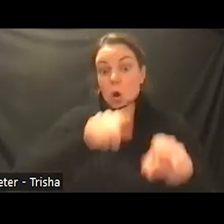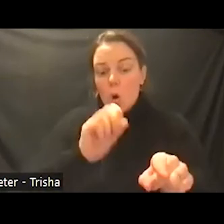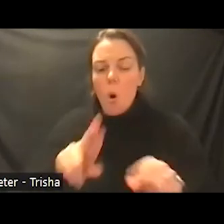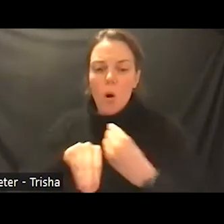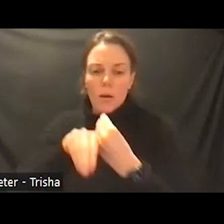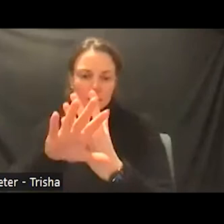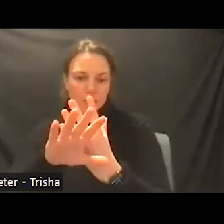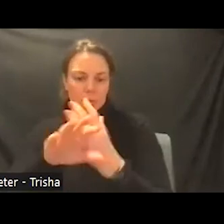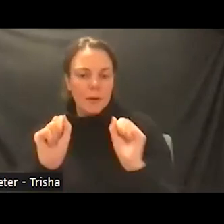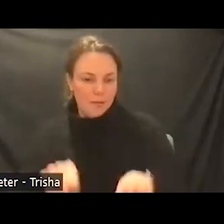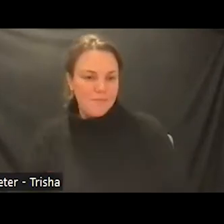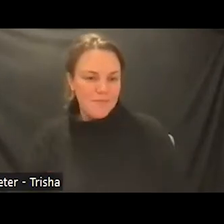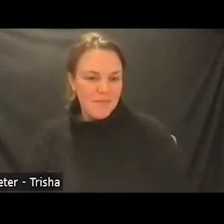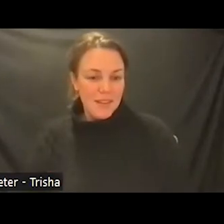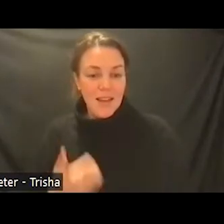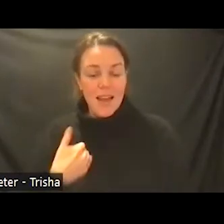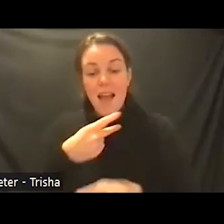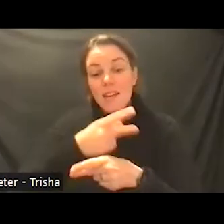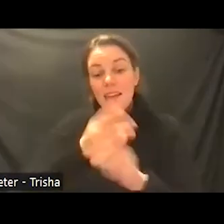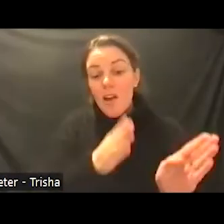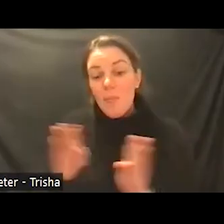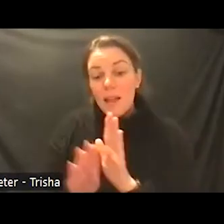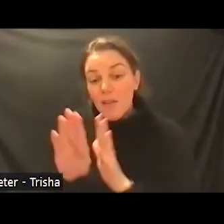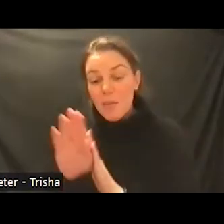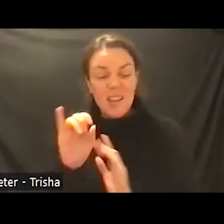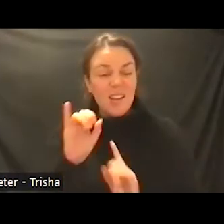they do care plan development for patients with challenging behaviors they partner with the